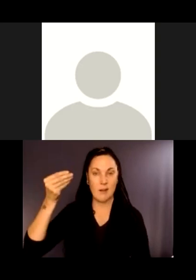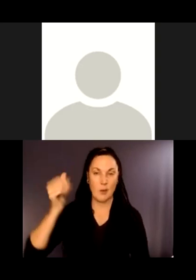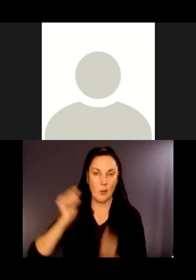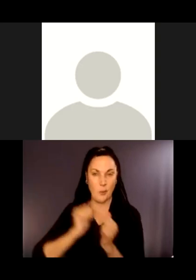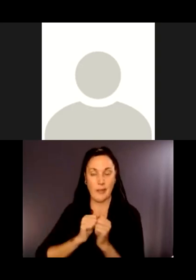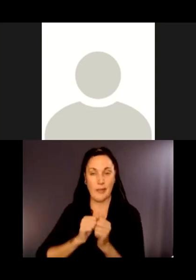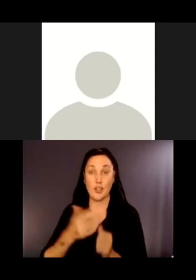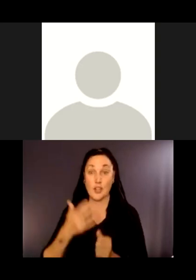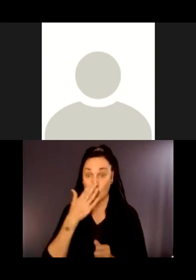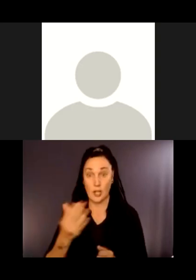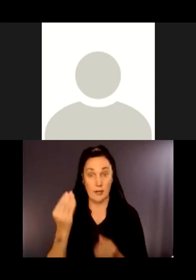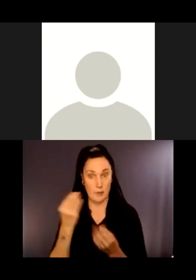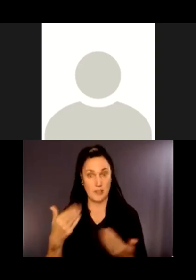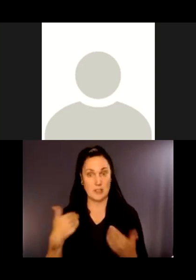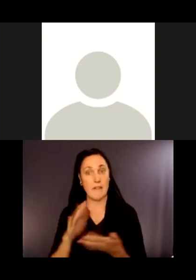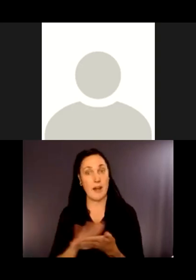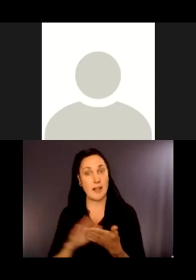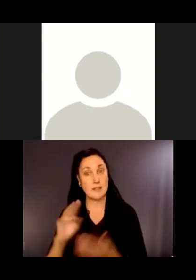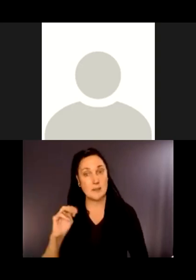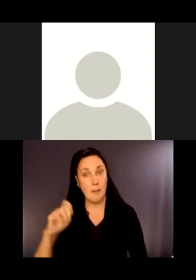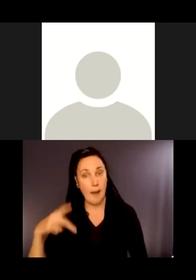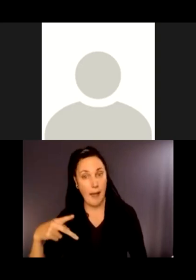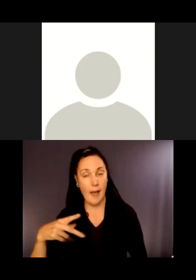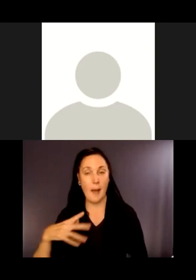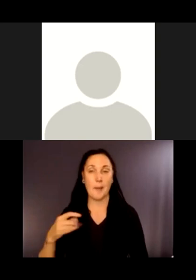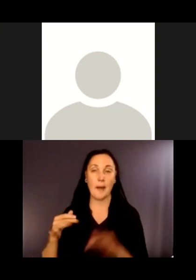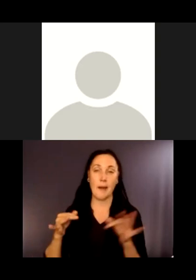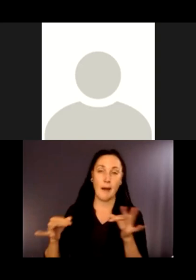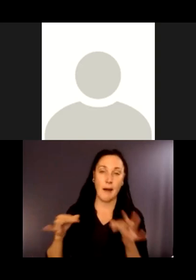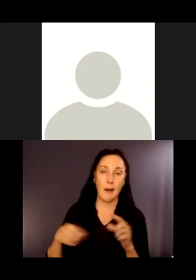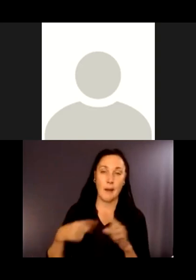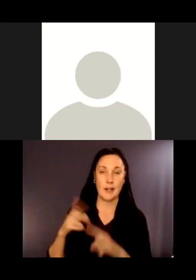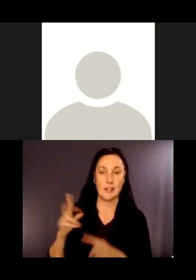They have nice little maps, and they talk about some of the history in the area, too.